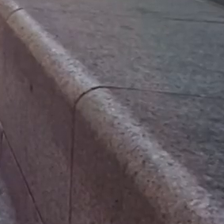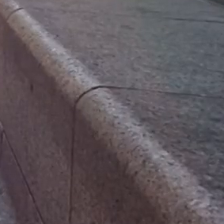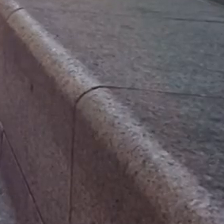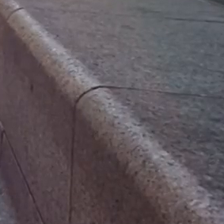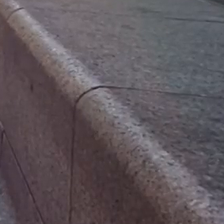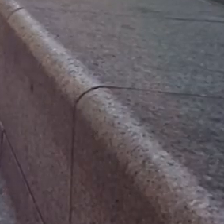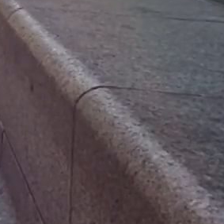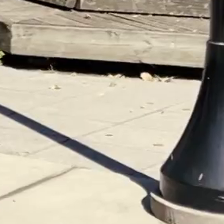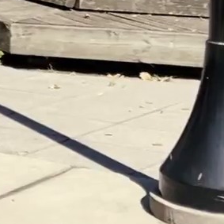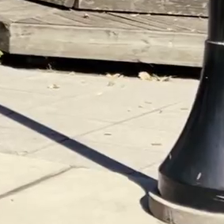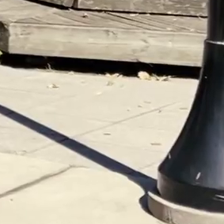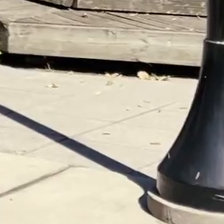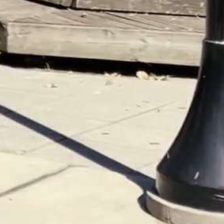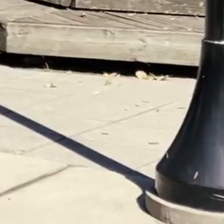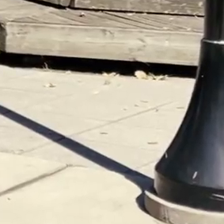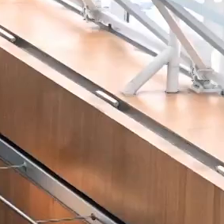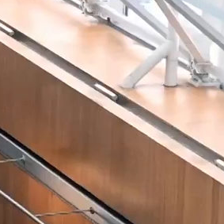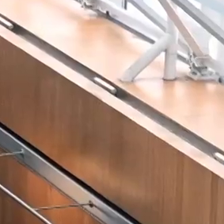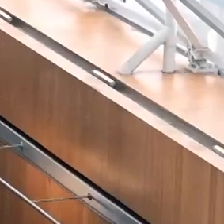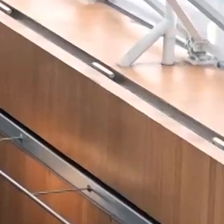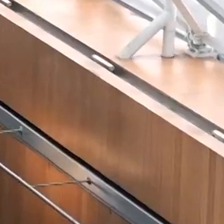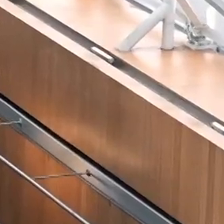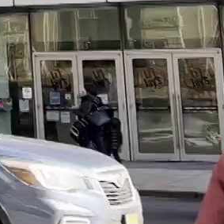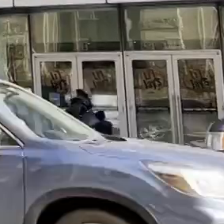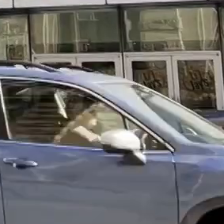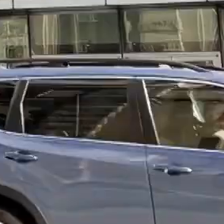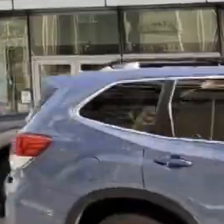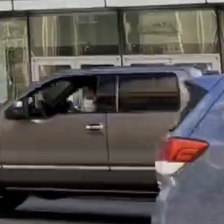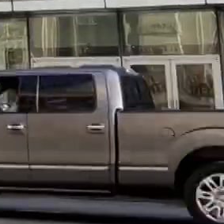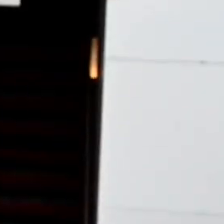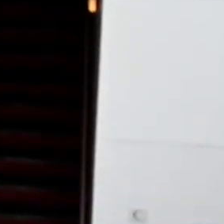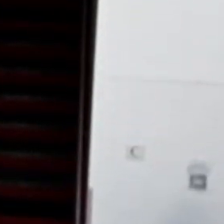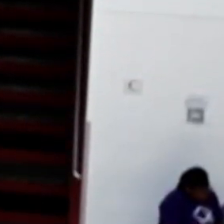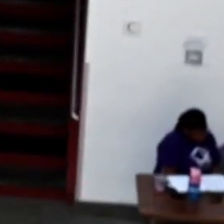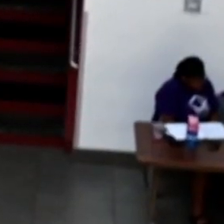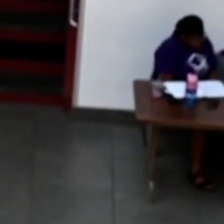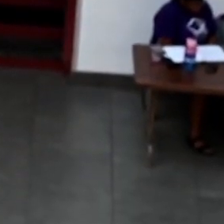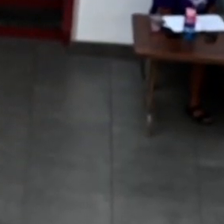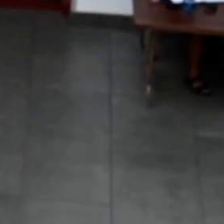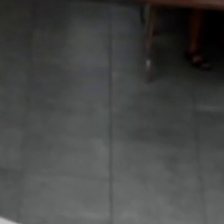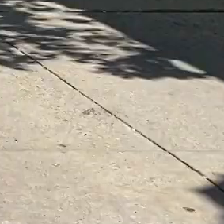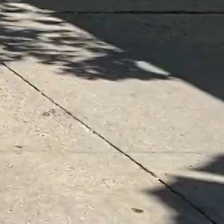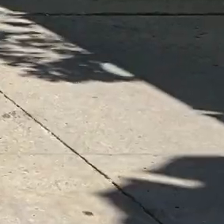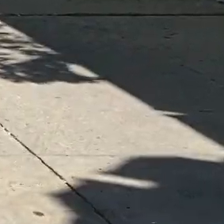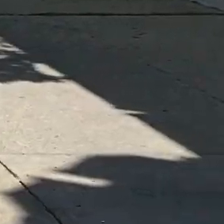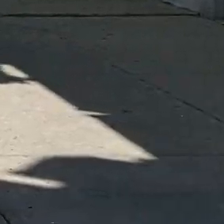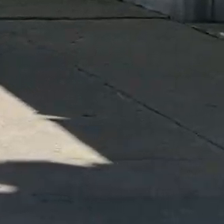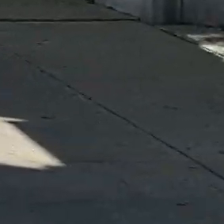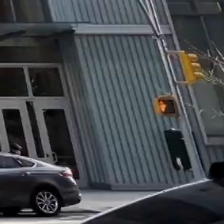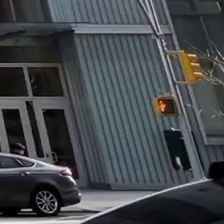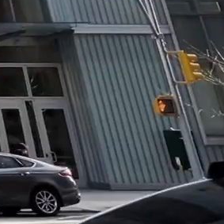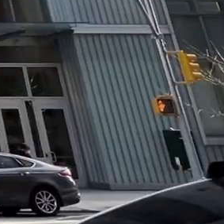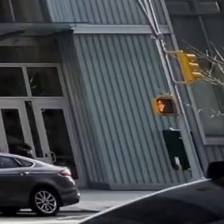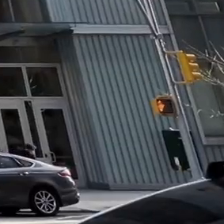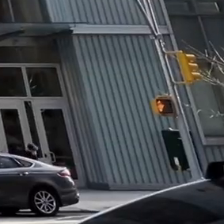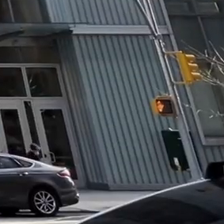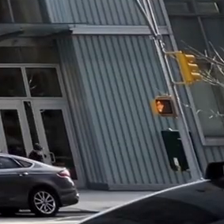CUNY Lifting New York means giving our 300 buildings and 25 campuses the TLC they deserve.